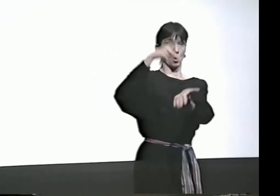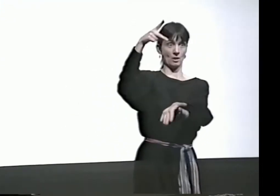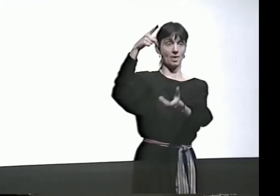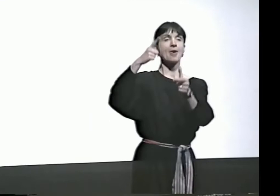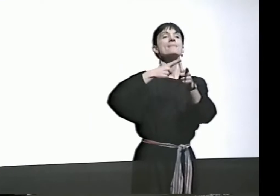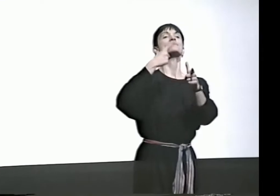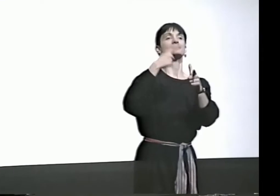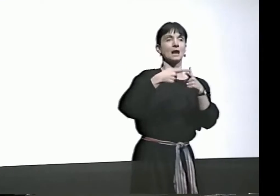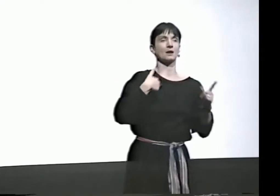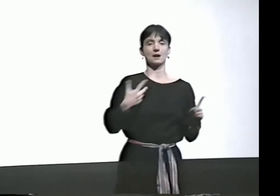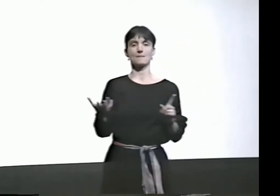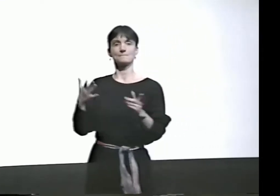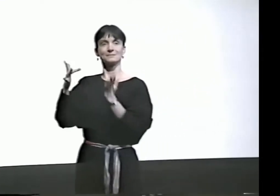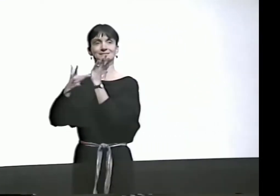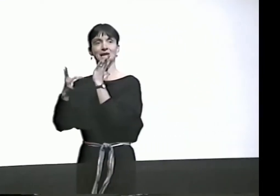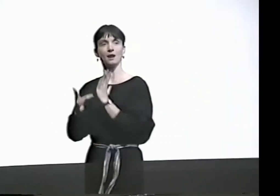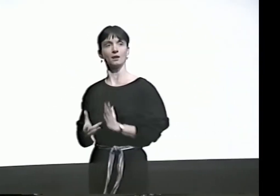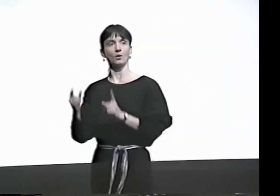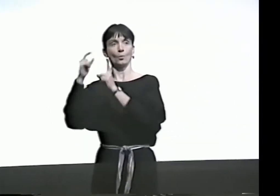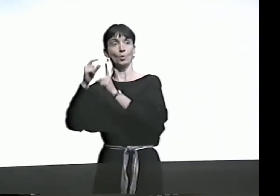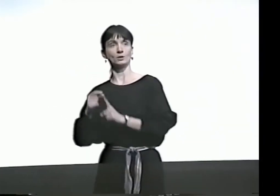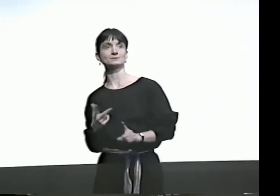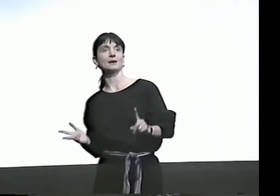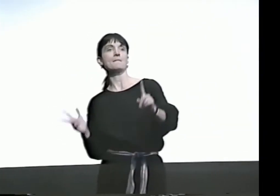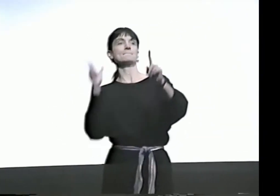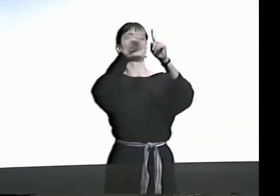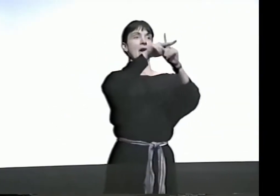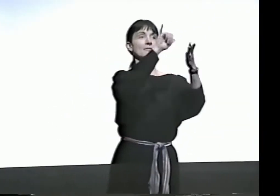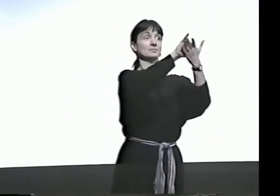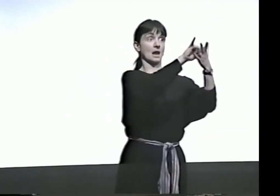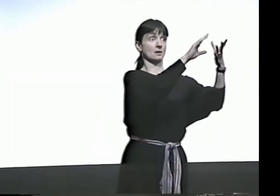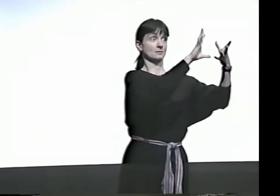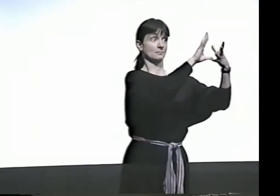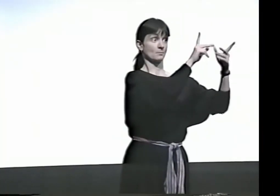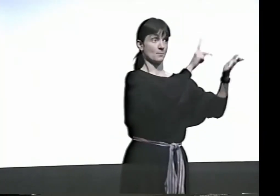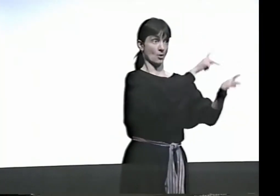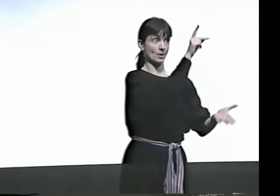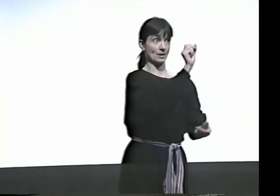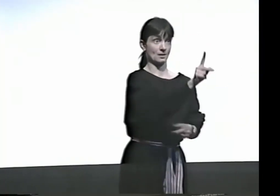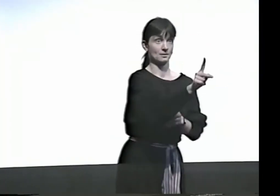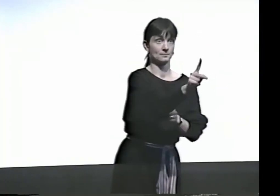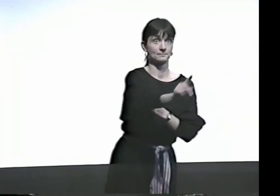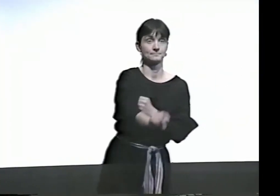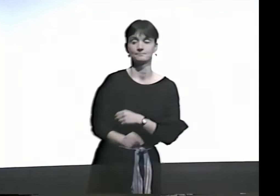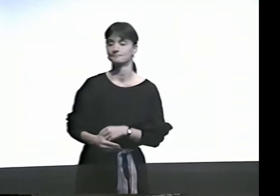I'D LIKE TO SHOW YOU A POEM, AND I'D LIKE TO SHARE THE TECHNICAL WORDS